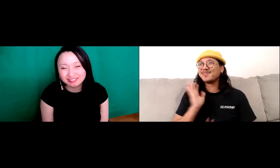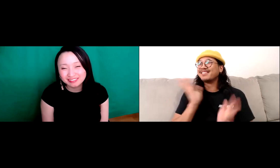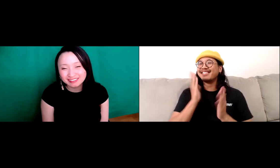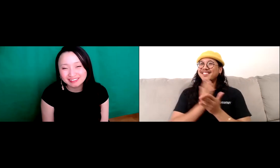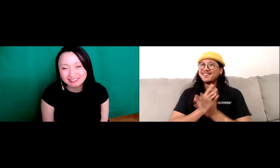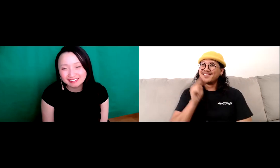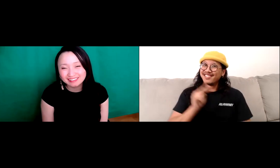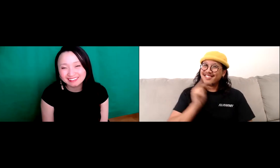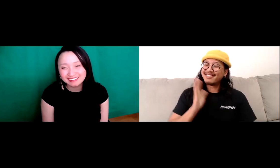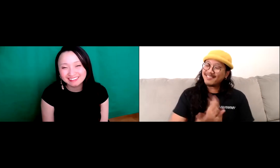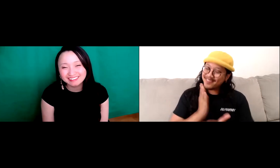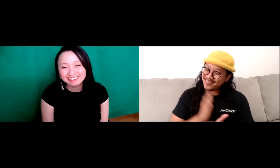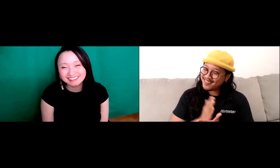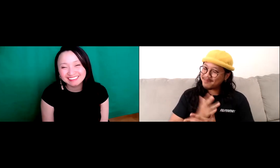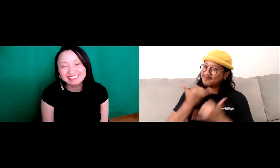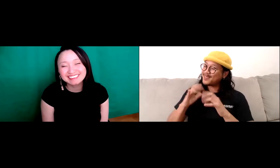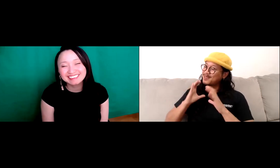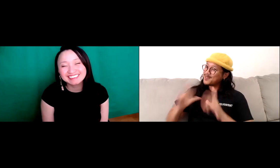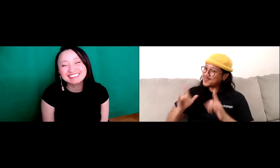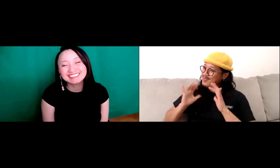were looking at me and so I was kind of interested myself.